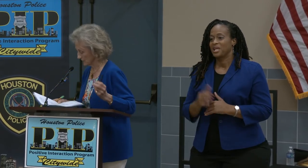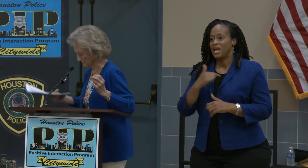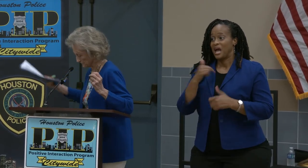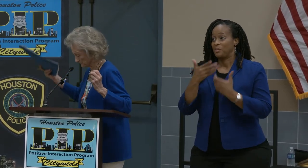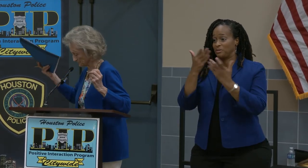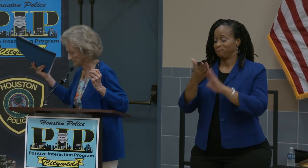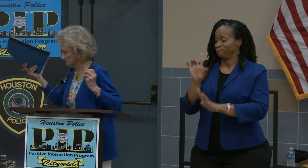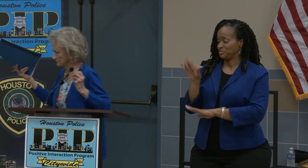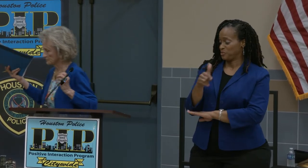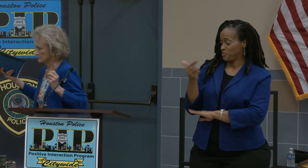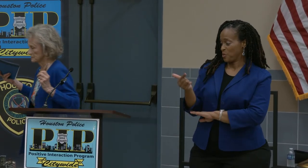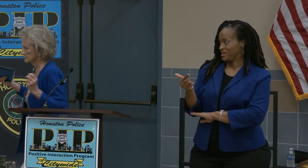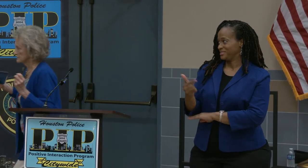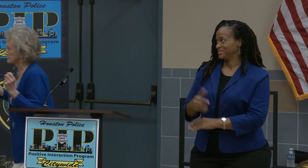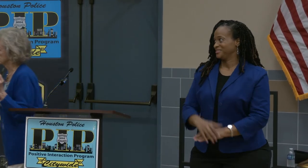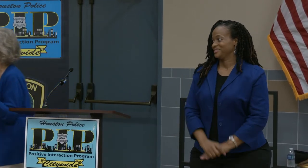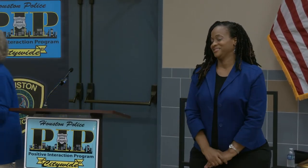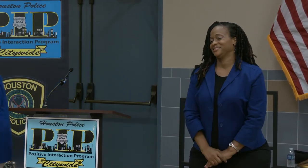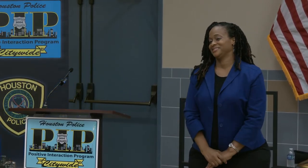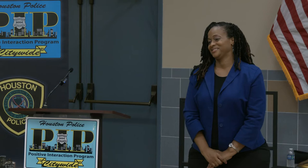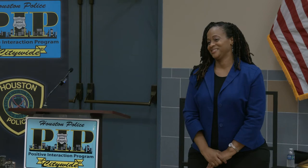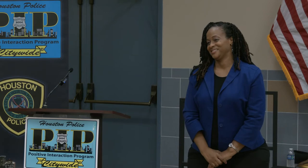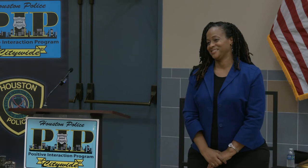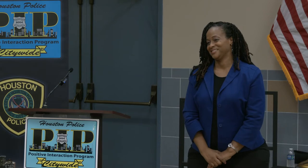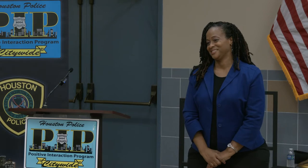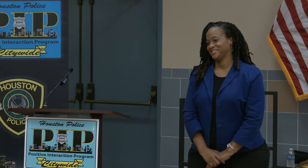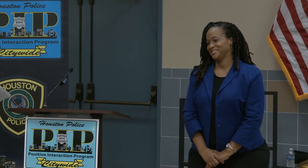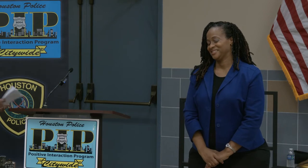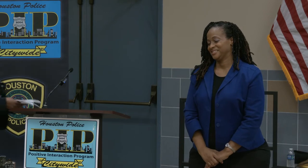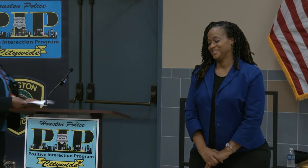Kim Williams: